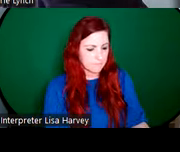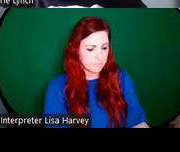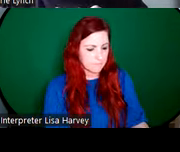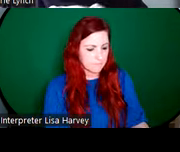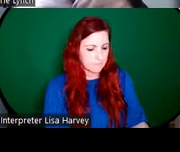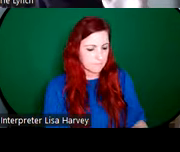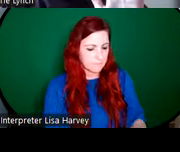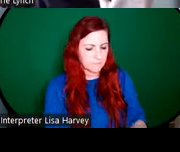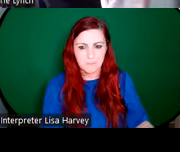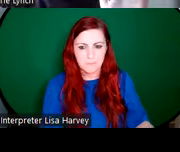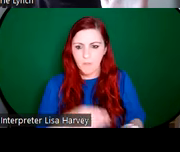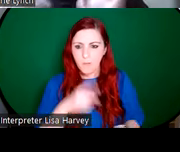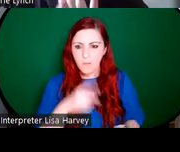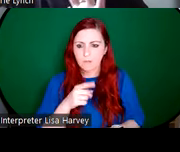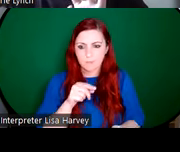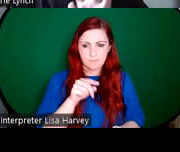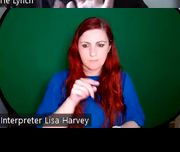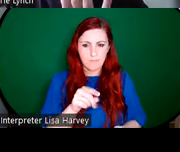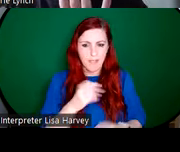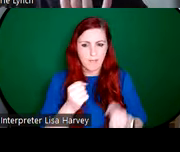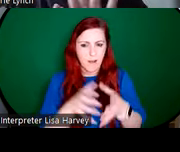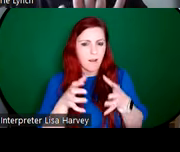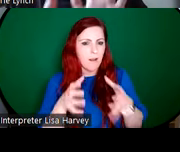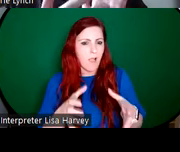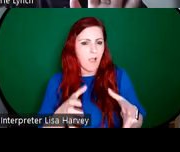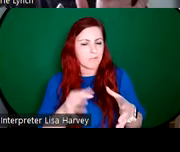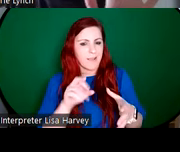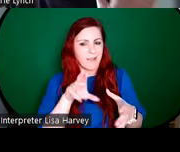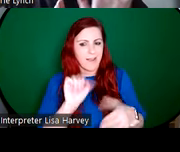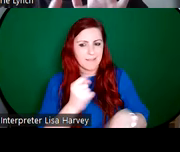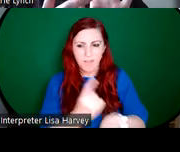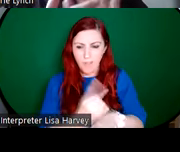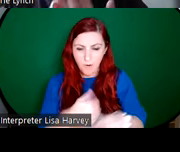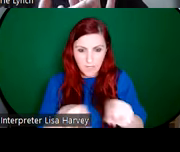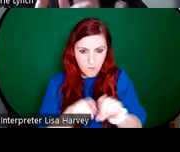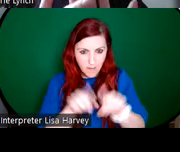Túr Ghloine, using kind of large sheets of glass that would be set into concrete